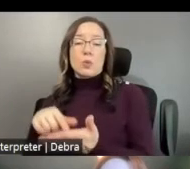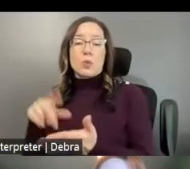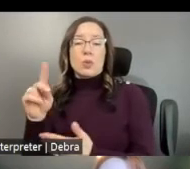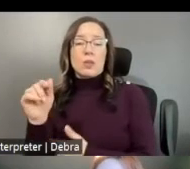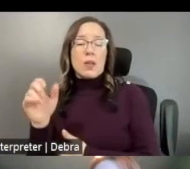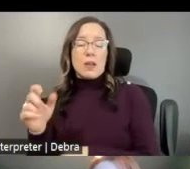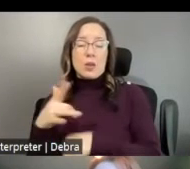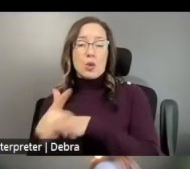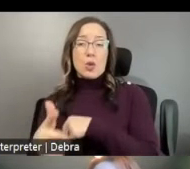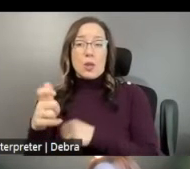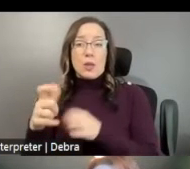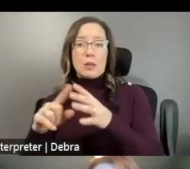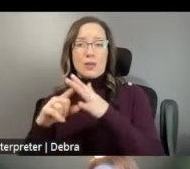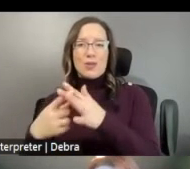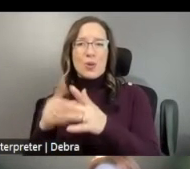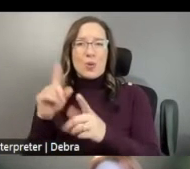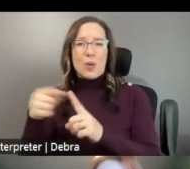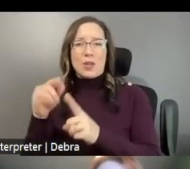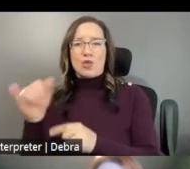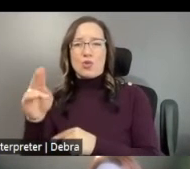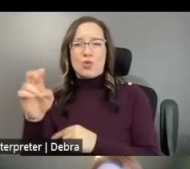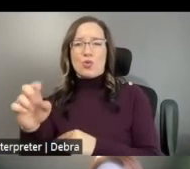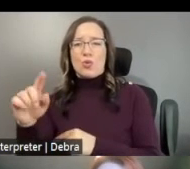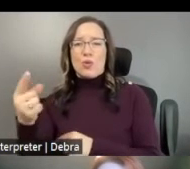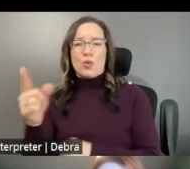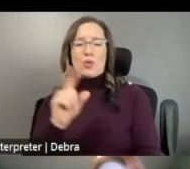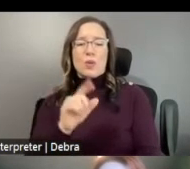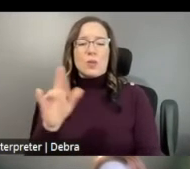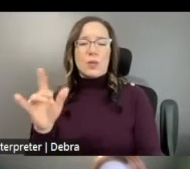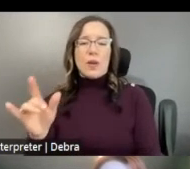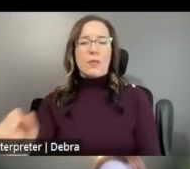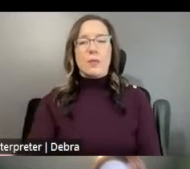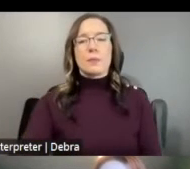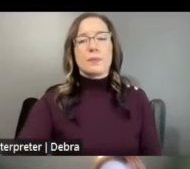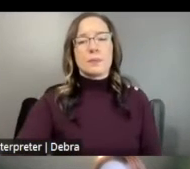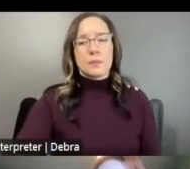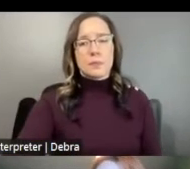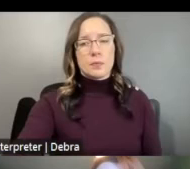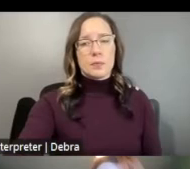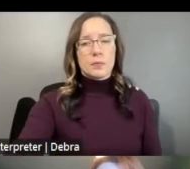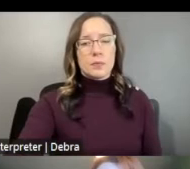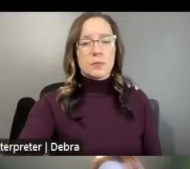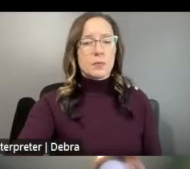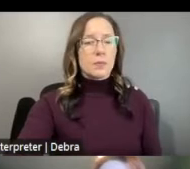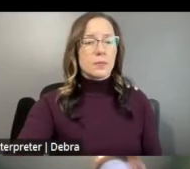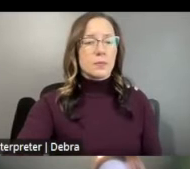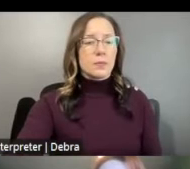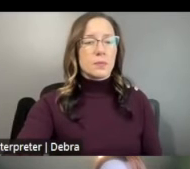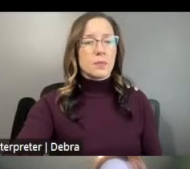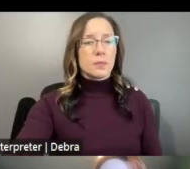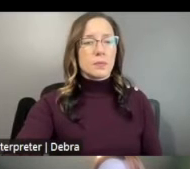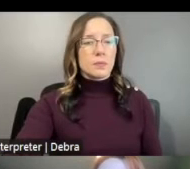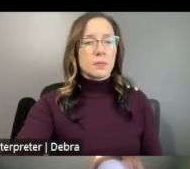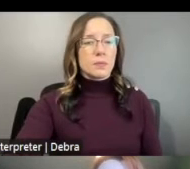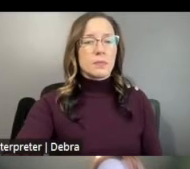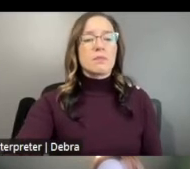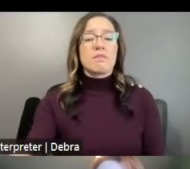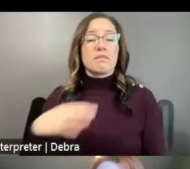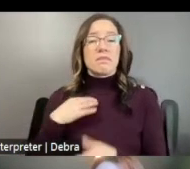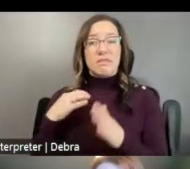ALLOWABLE START DATE IS JUNE 1ST OF 2025 .THE APPLICATION SUBMISSION PROCESS IS A TWO PART